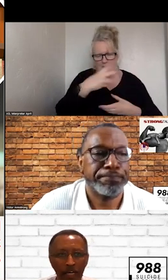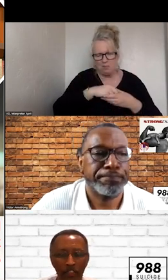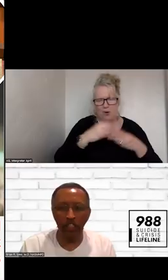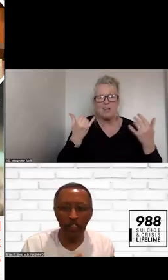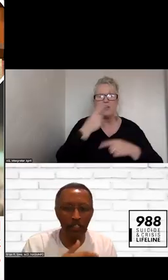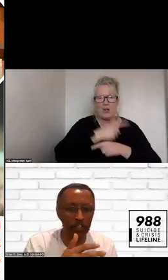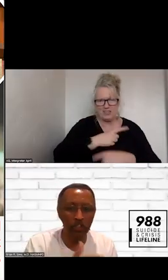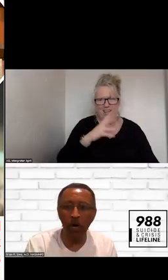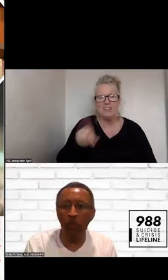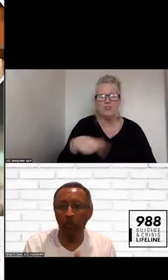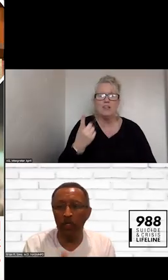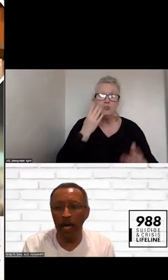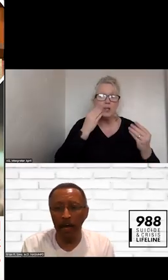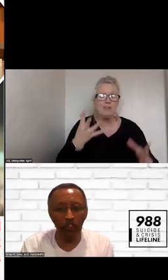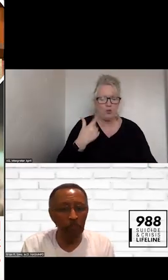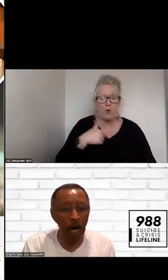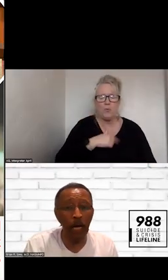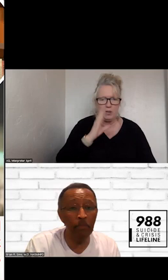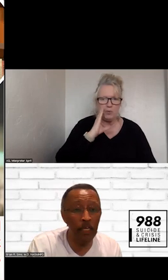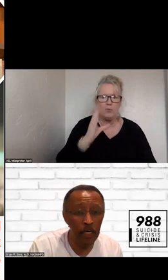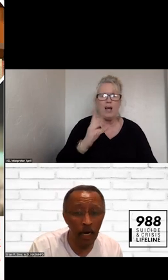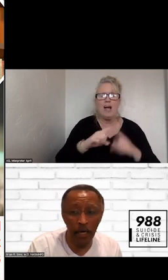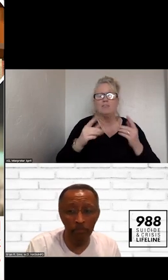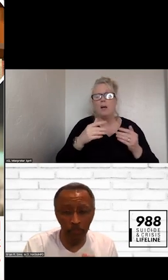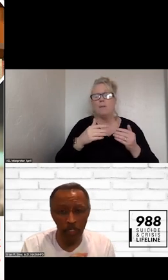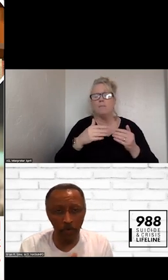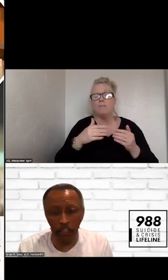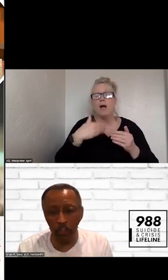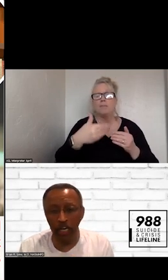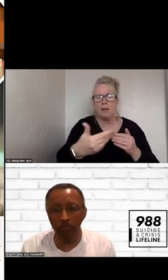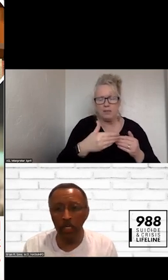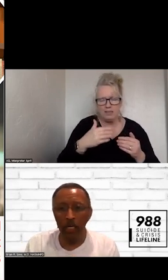JUST TO LET YOU KNOW WE WILL HAVE SOME UPCOMING CRISIS JAMS.